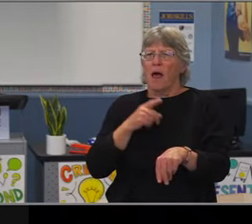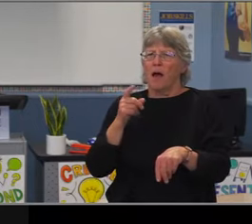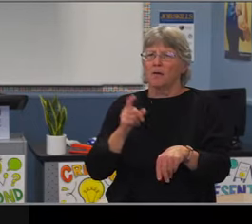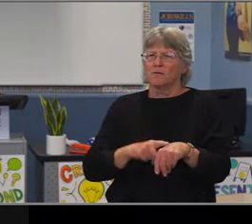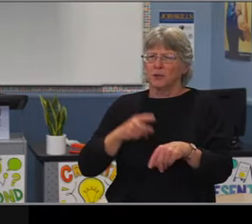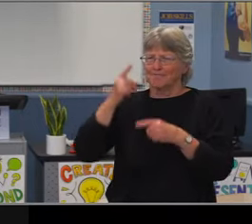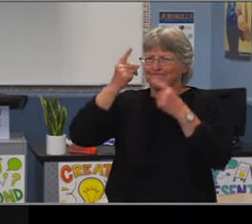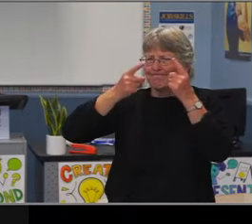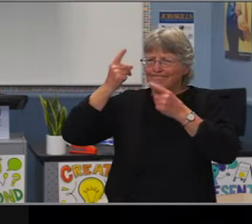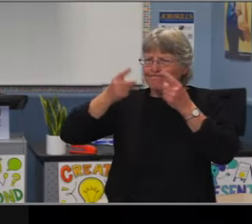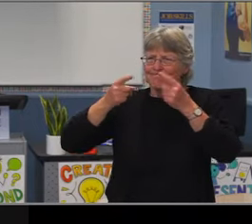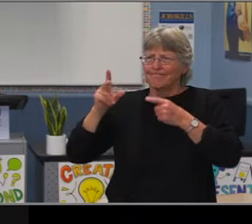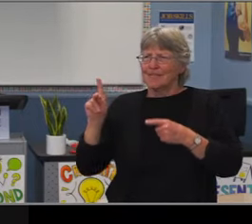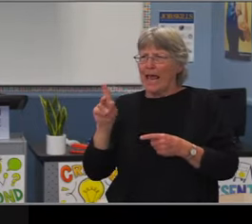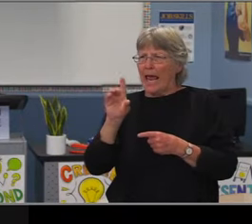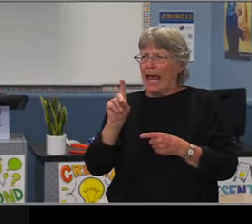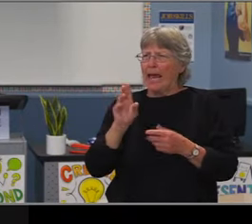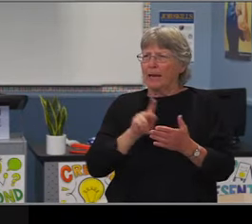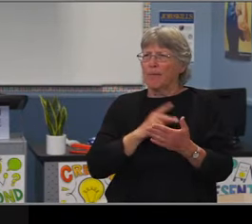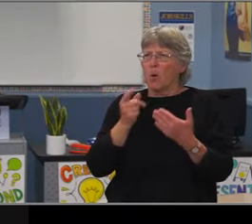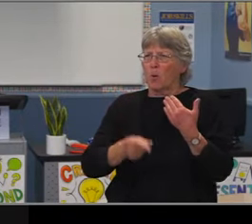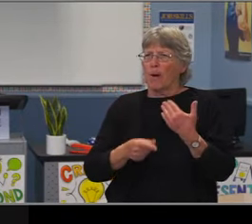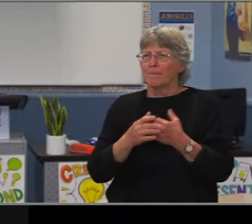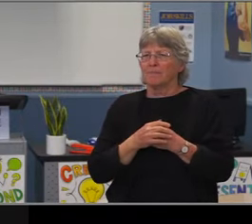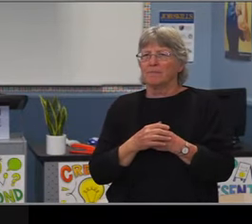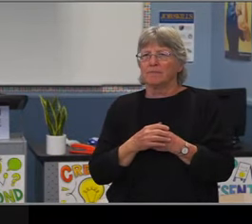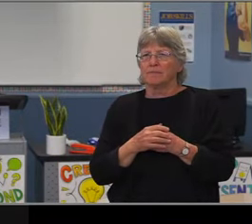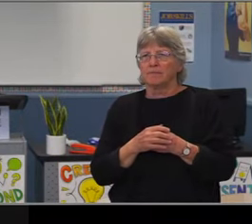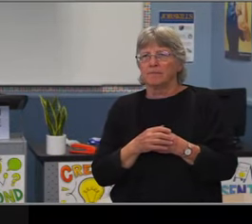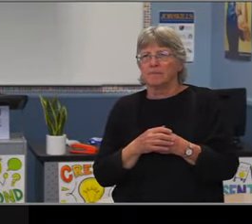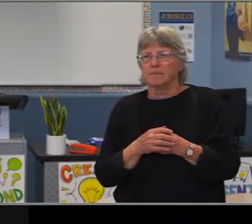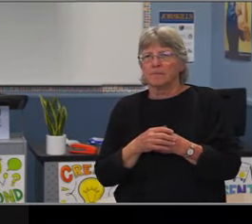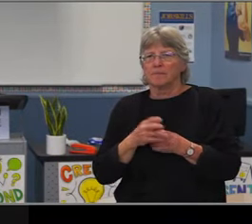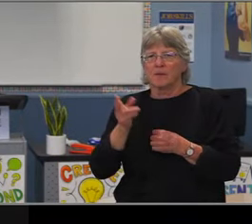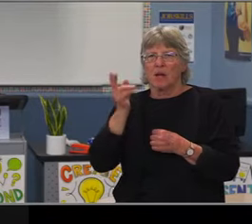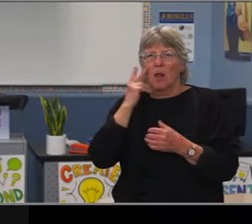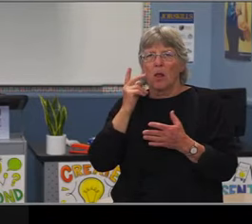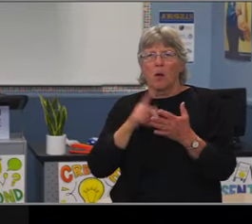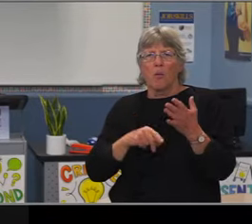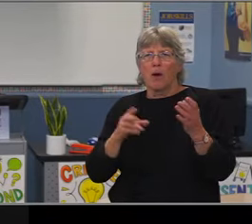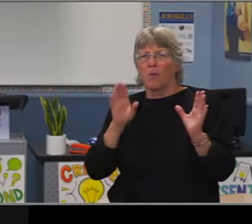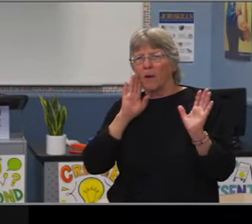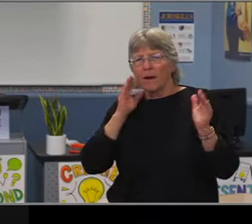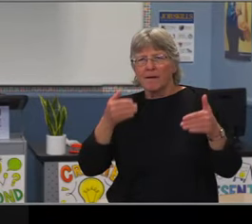of these sites based on the number of sections available. So we do have a large number of openings